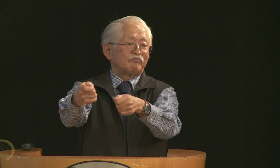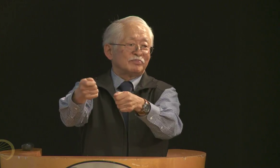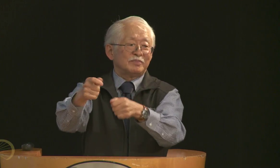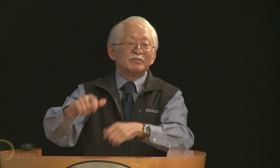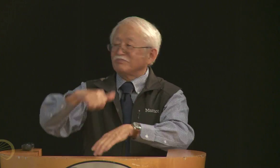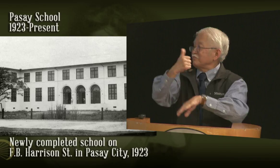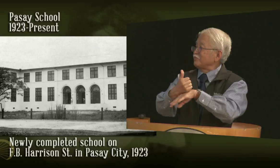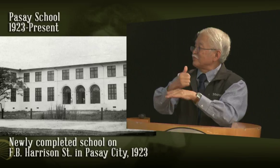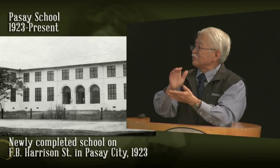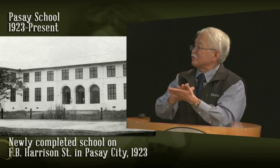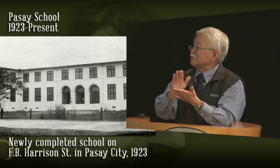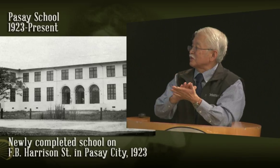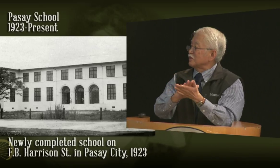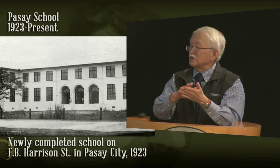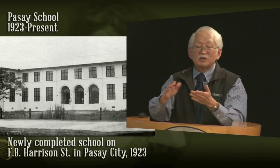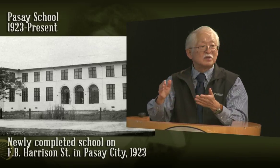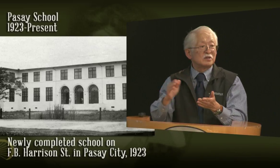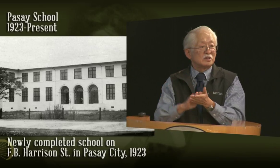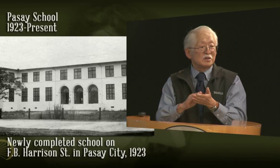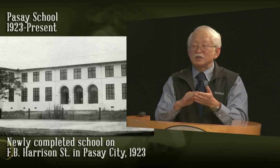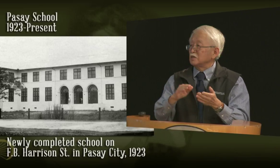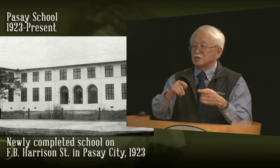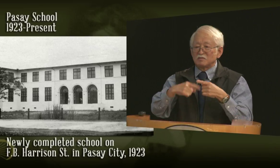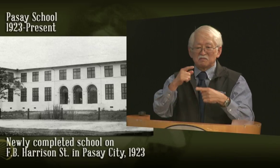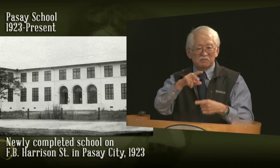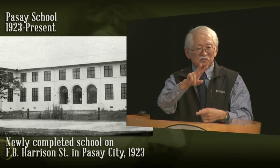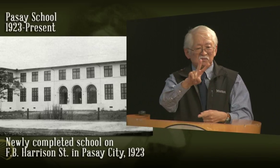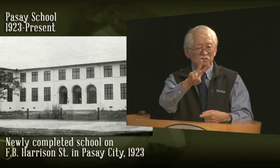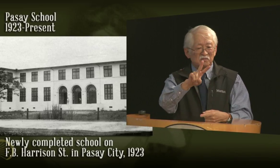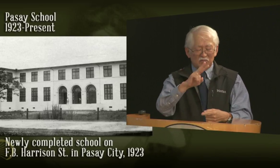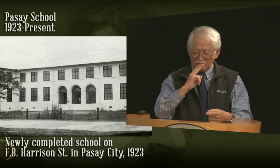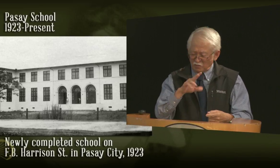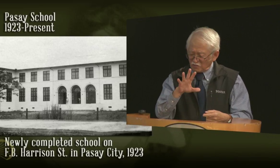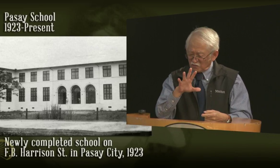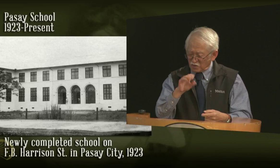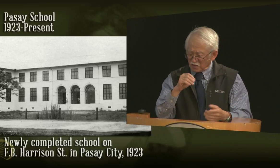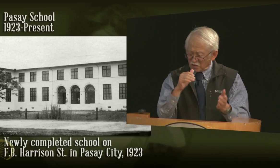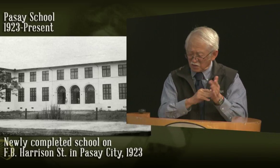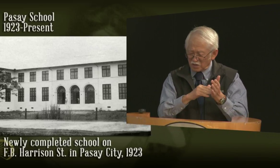And an American woman was the holder of this land, and she granted that to the school.